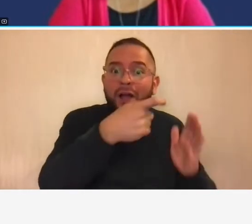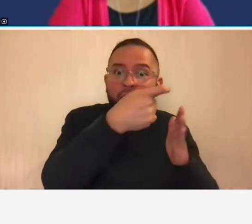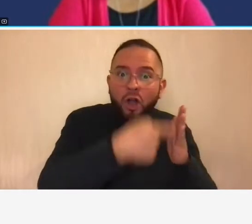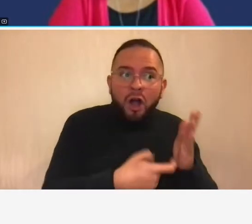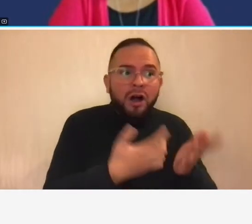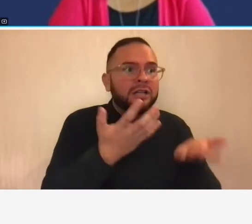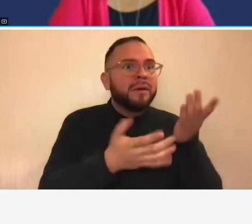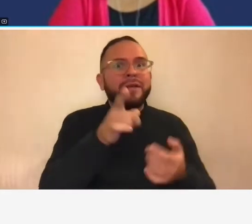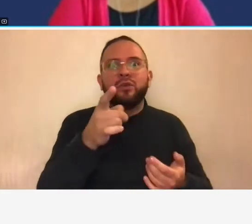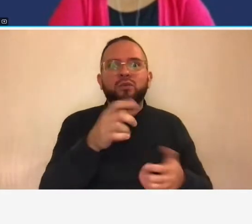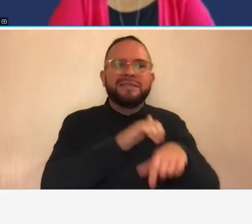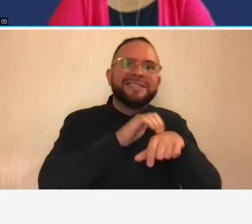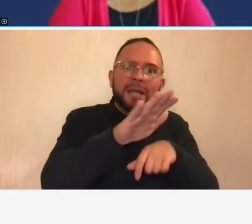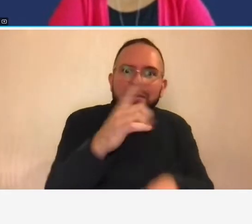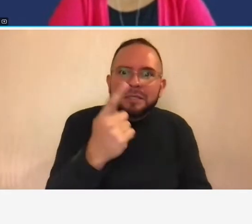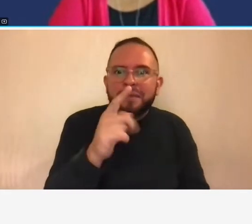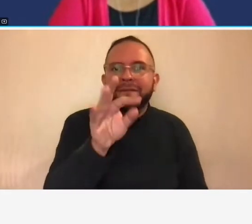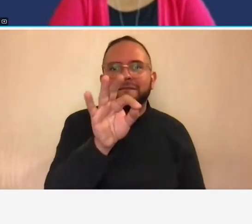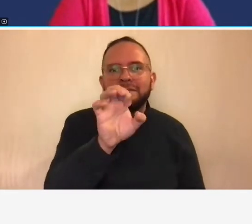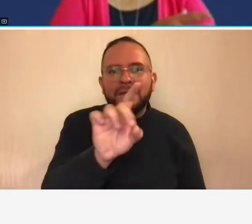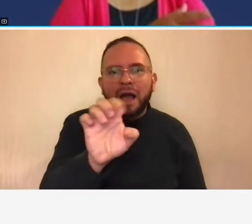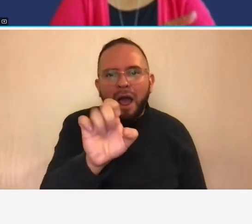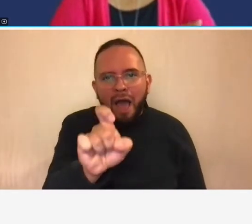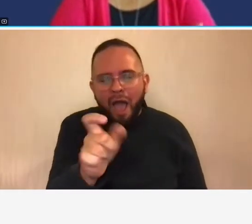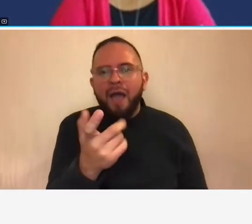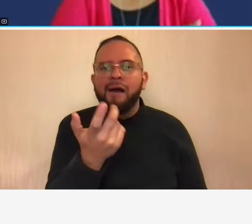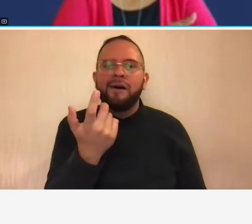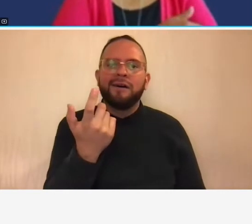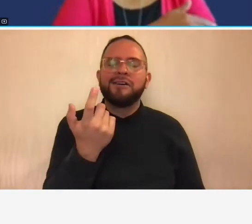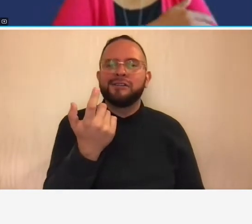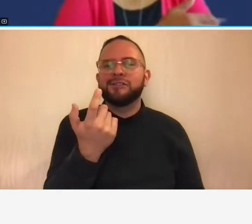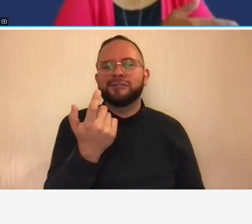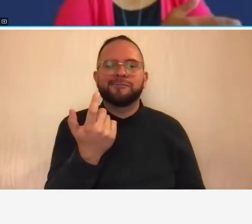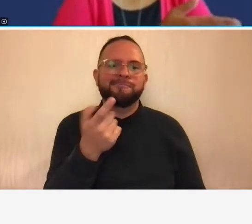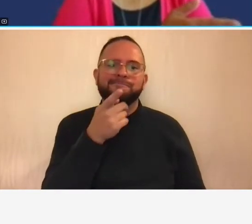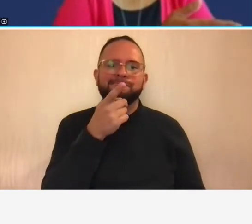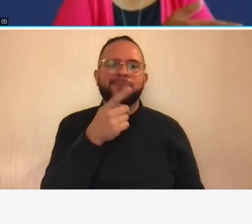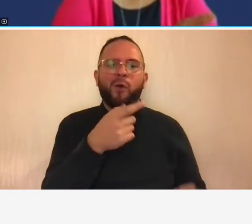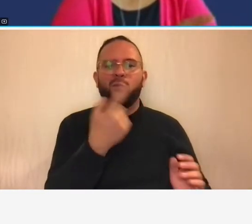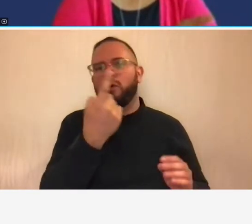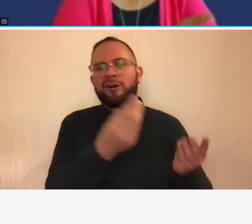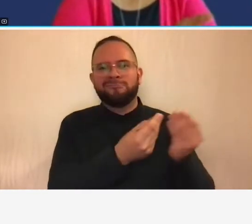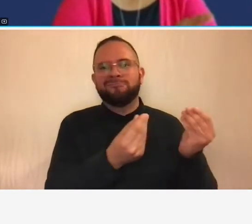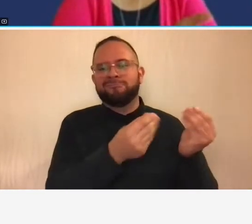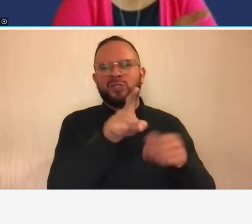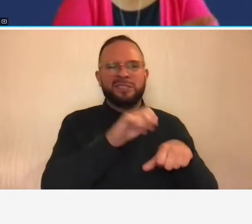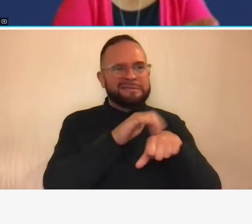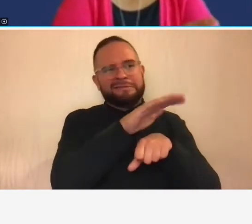charges and you're shipping to these particular things to um to a contract um to a project